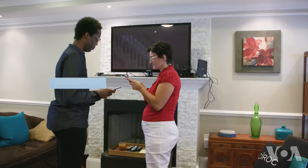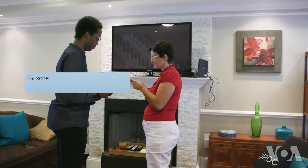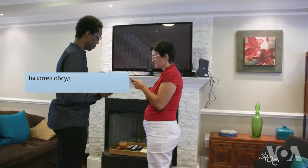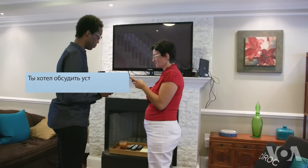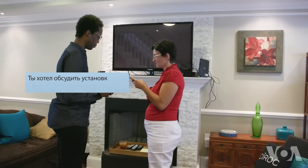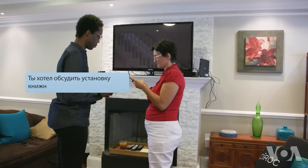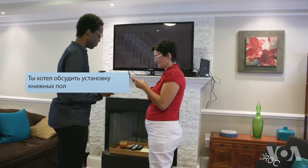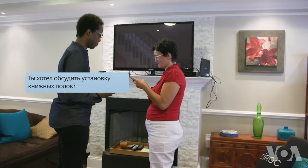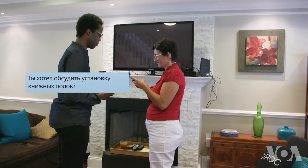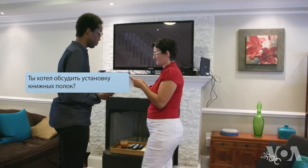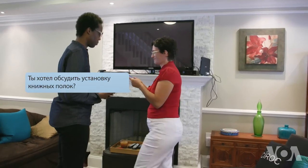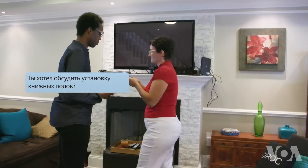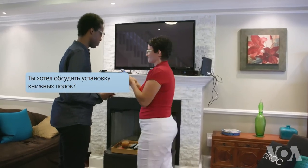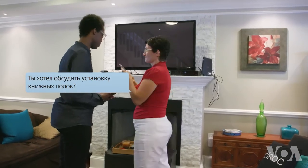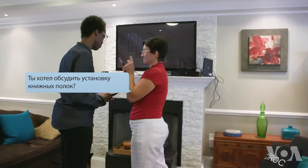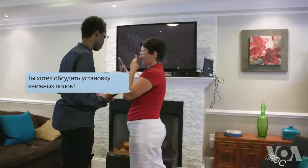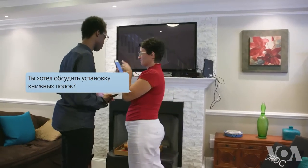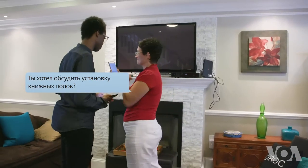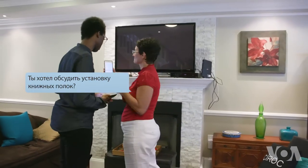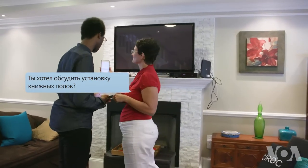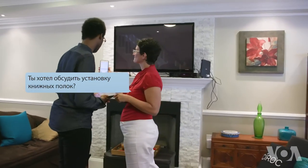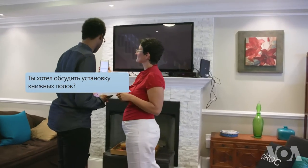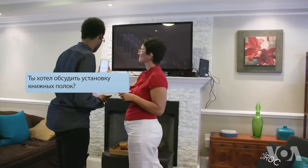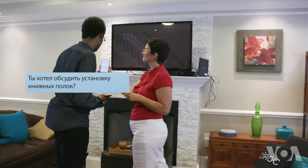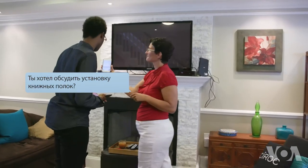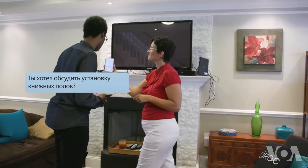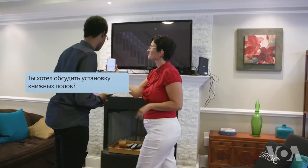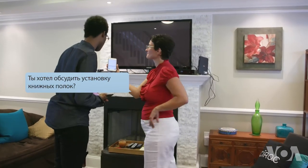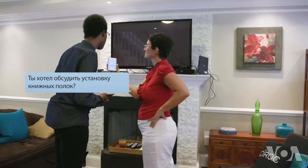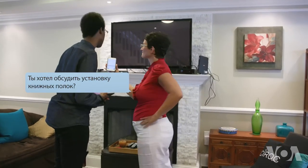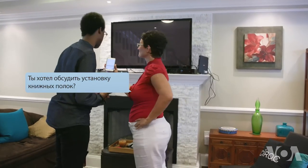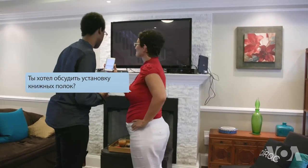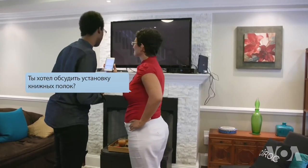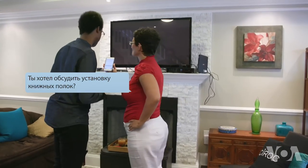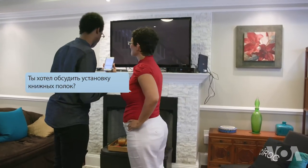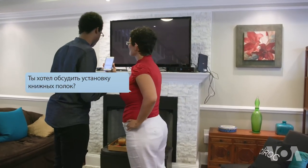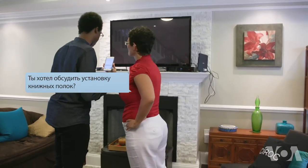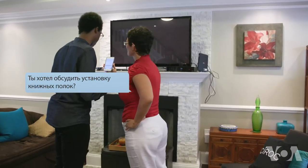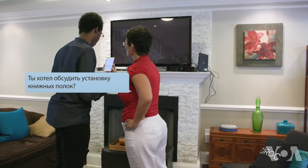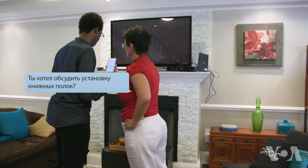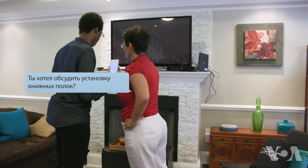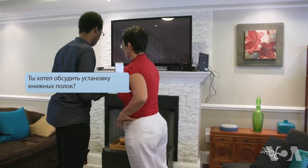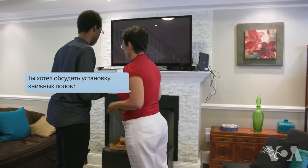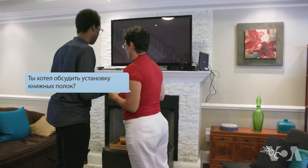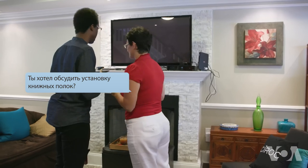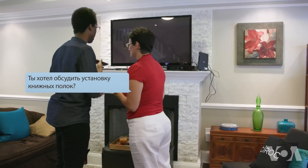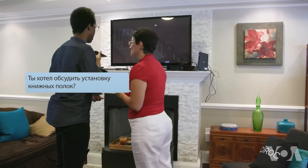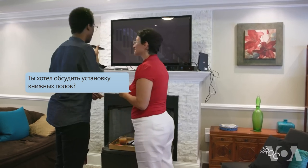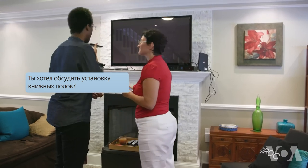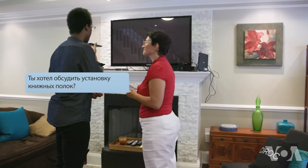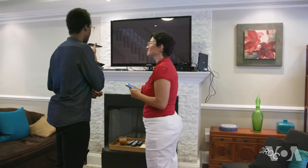So, you wanted to discuss having bookshelves?